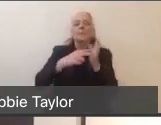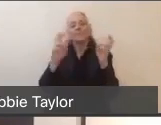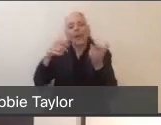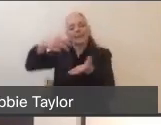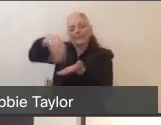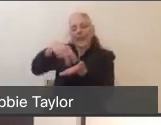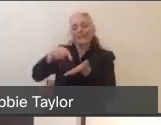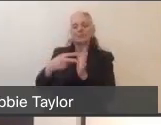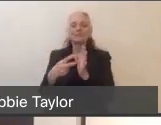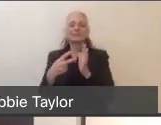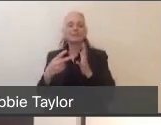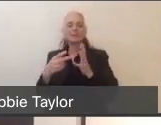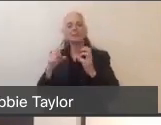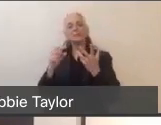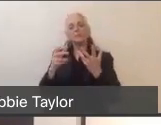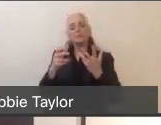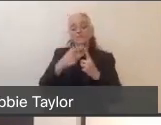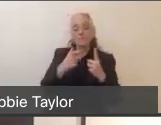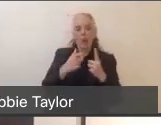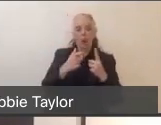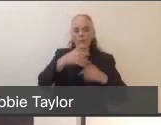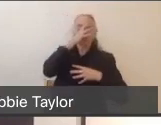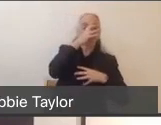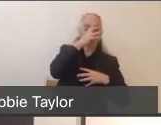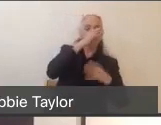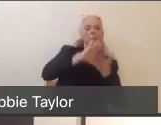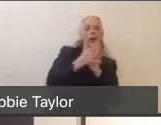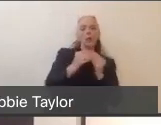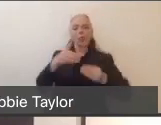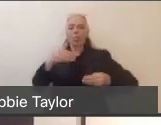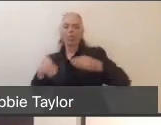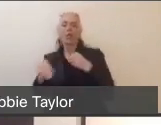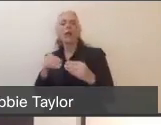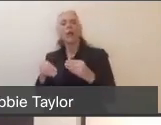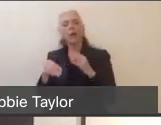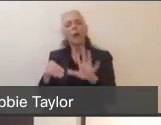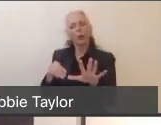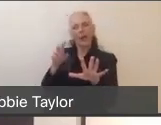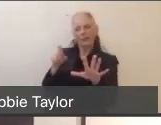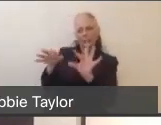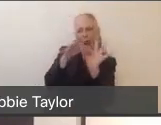is something that should be coordinated, ideally, across the entire Bay Area, because we're interconnected. And that makes it even more challenging,